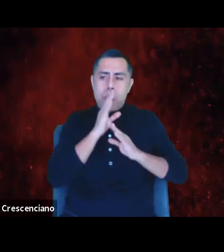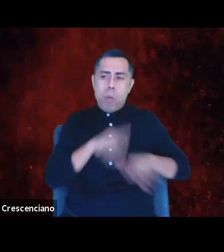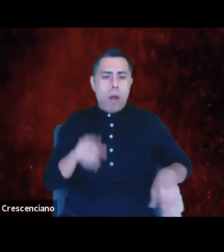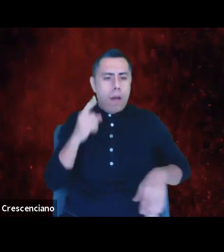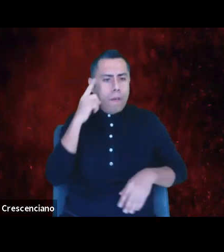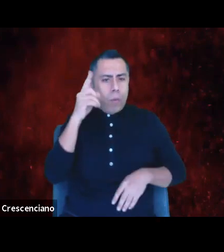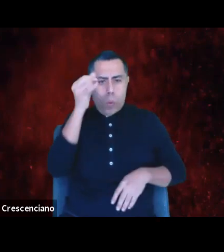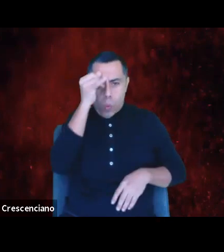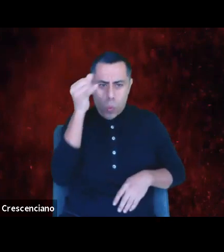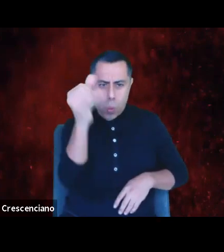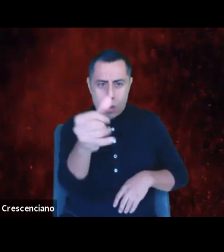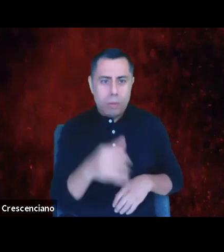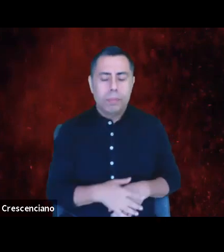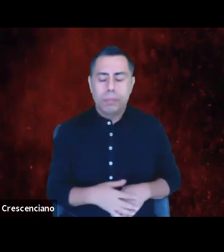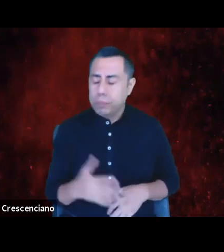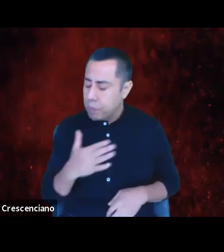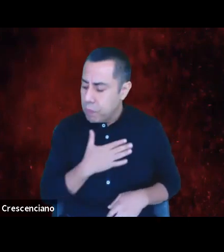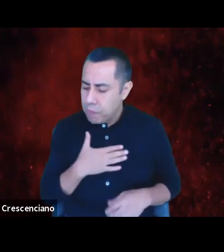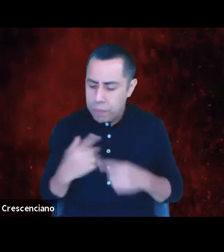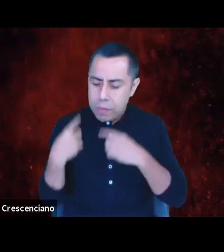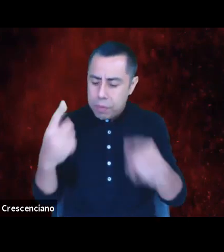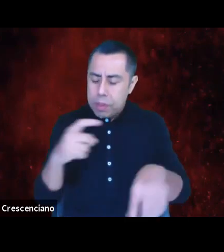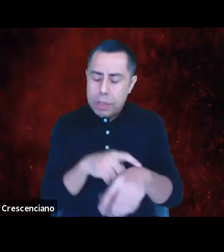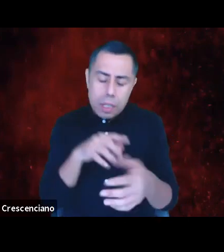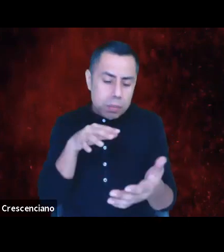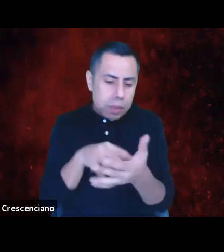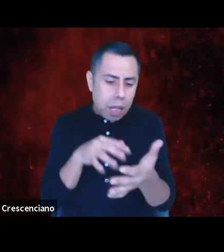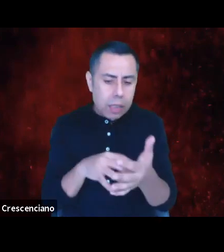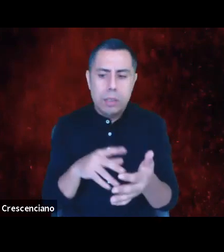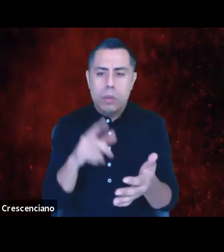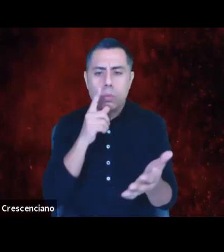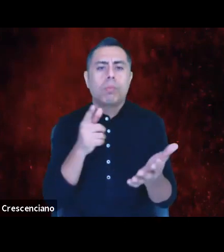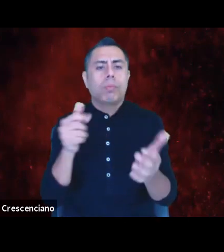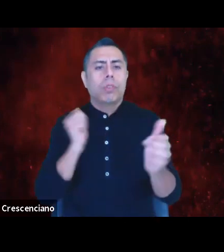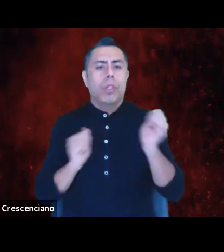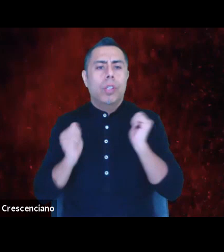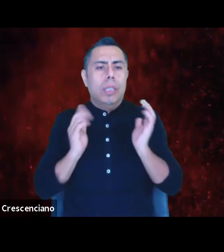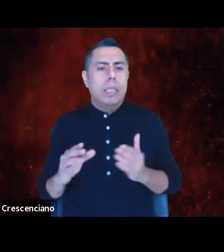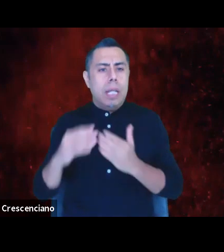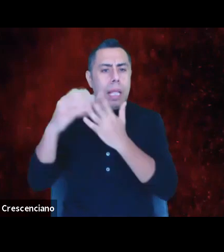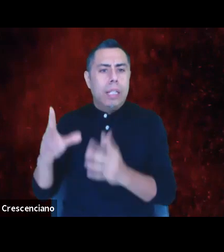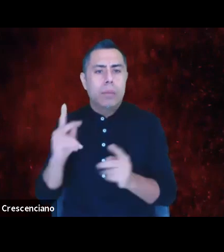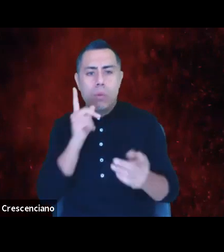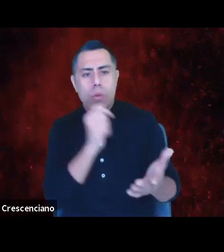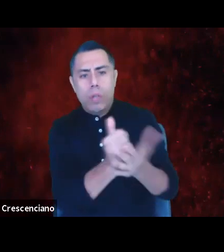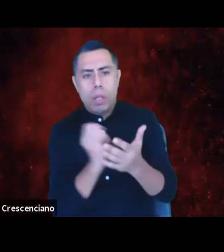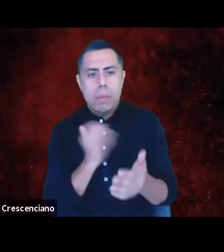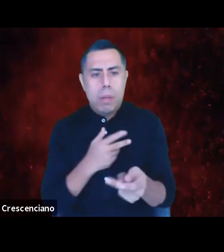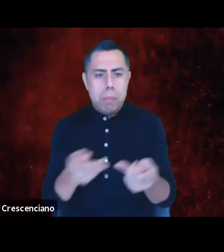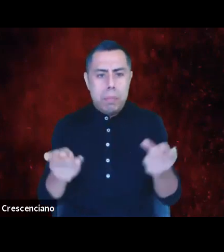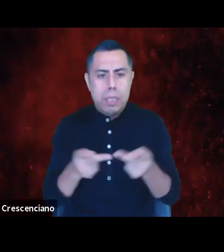In my time studying the ways of artistic leaders and those who have held positions of power, influence, and leadership in the American theater,